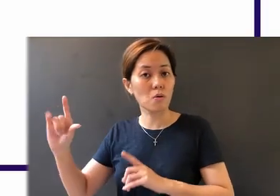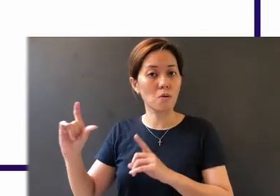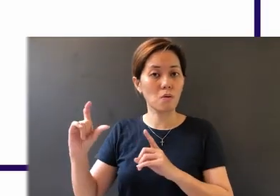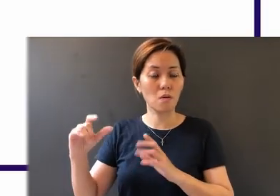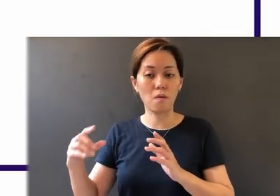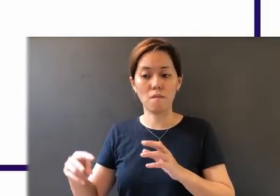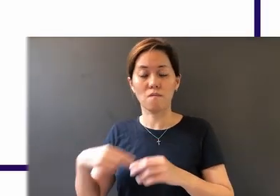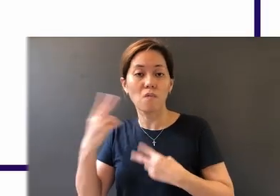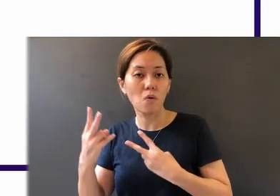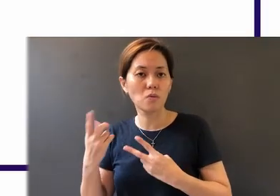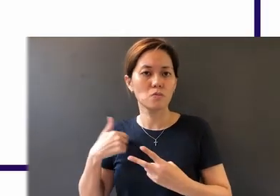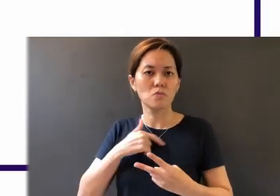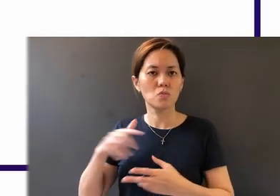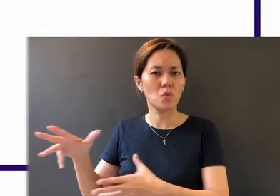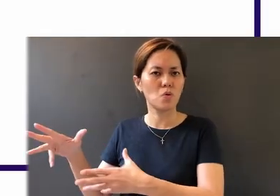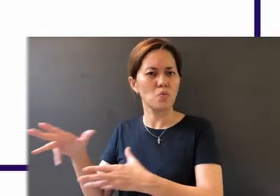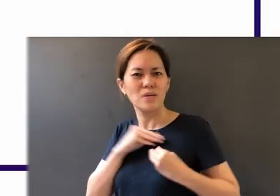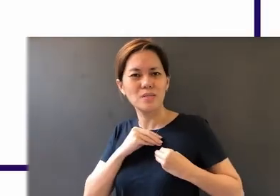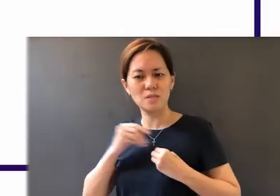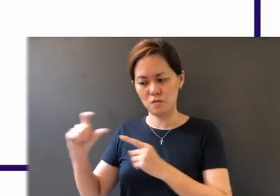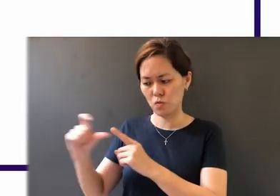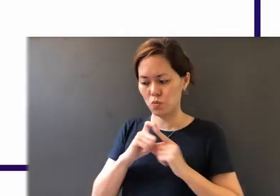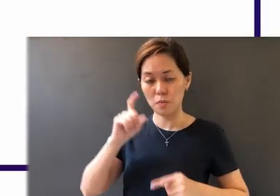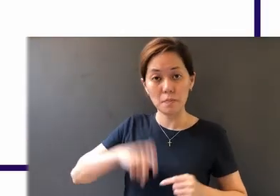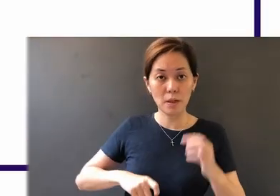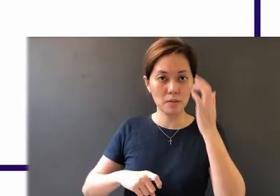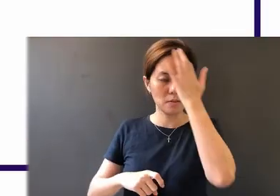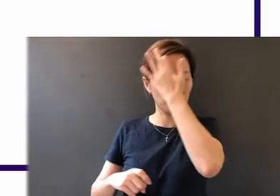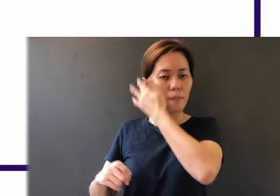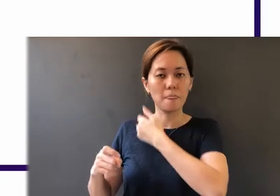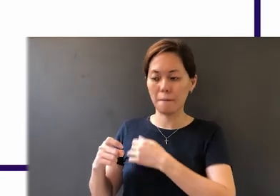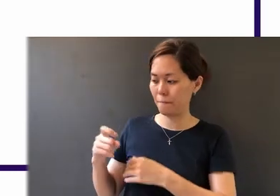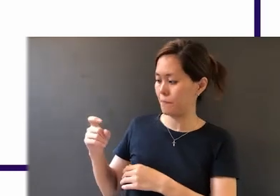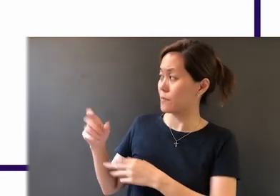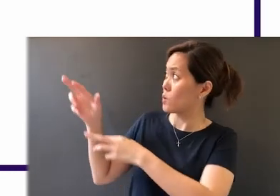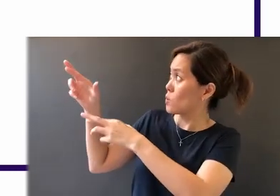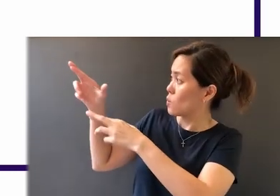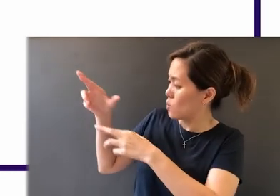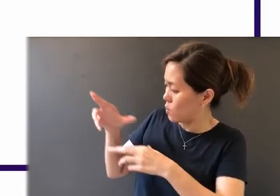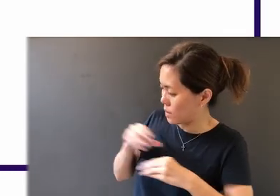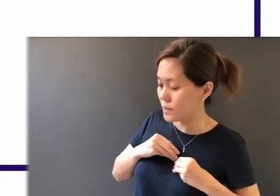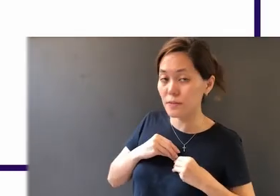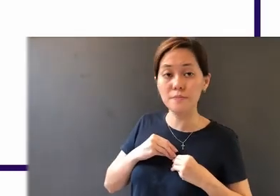we need to receive the Word of God. And to receive the Word of God, we have